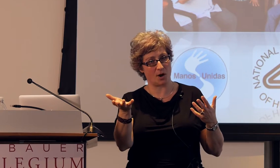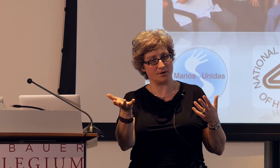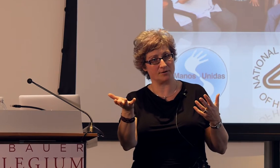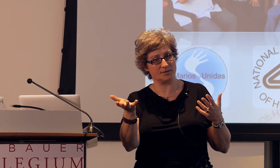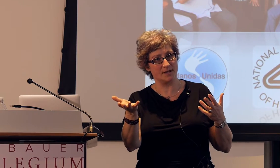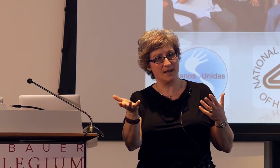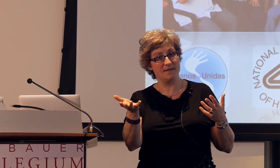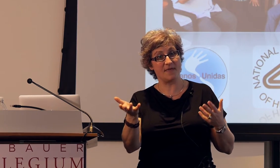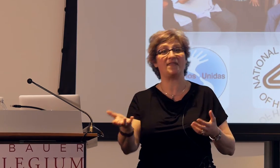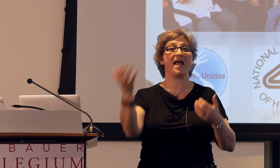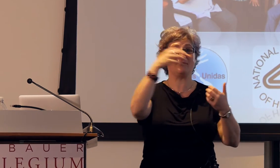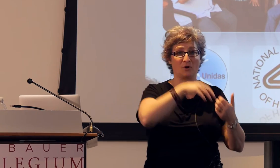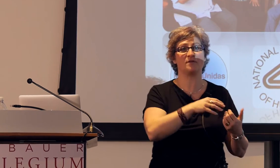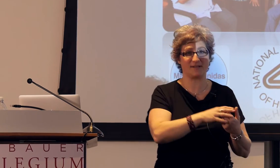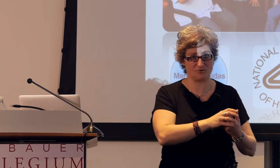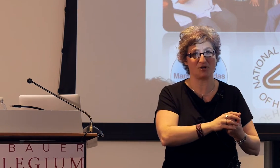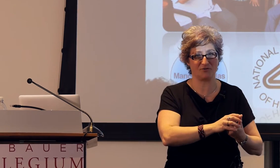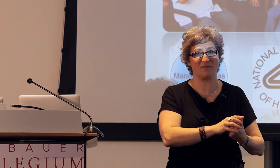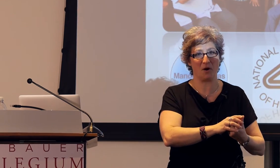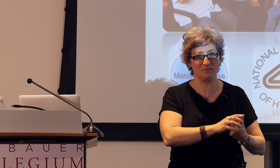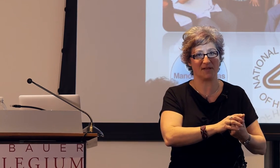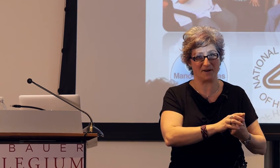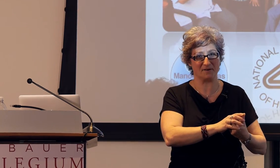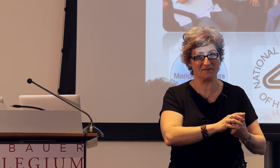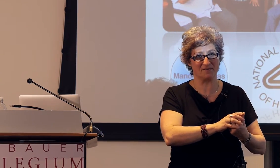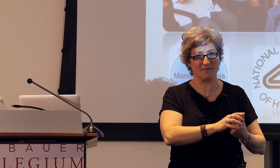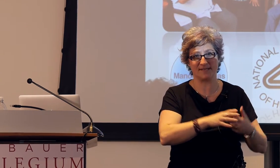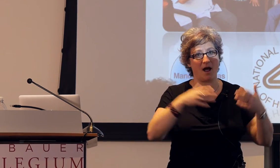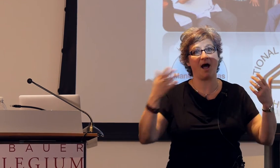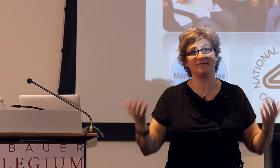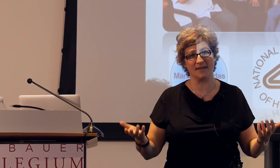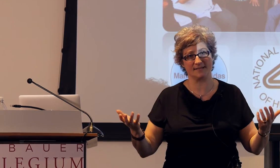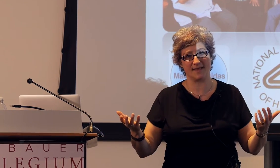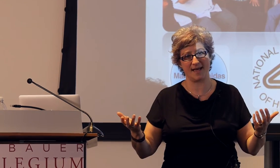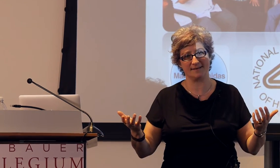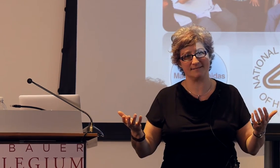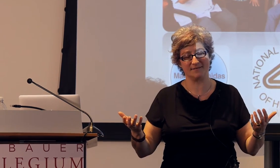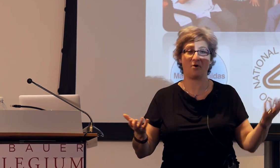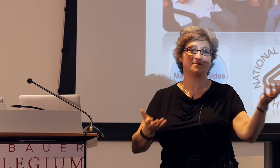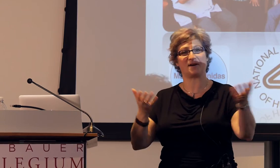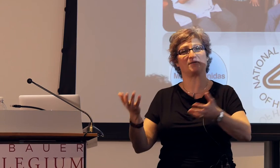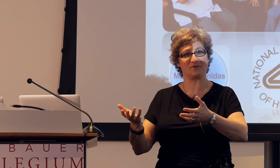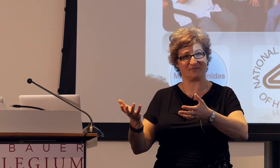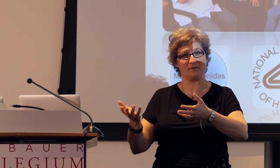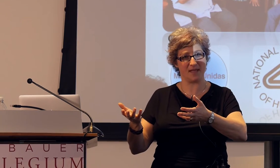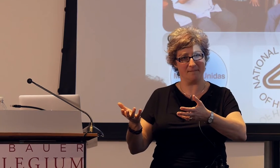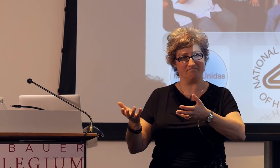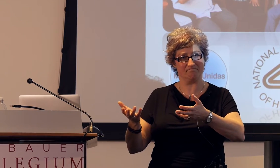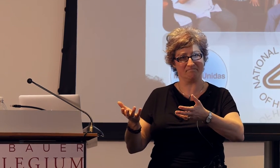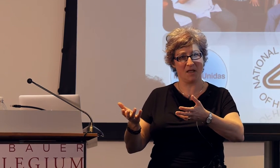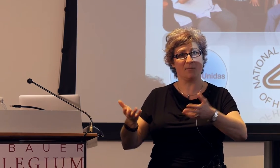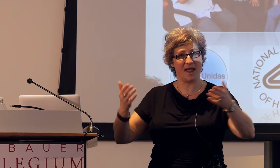partners, that they have learned that structure from the homesigner, right, it's not obvious that the homesigner learned that from them.